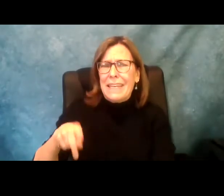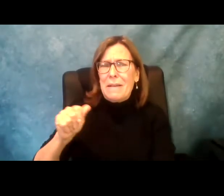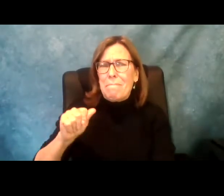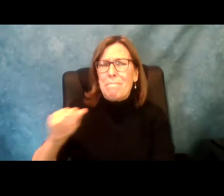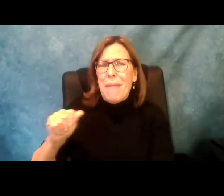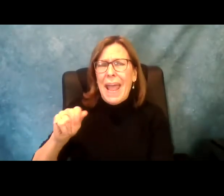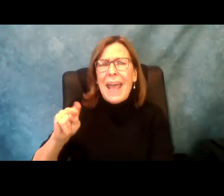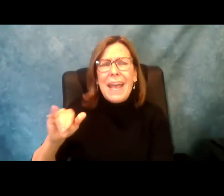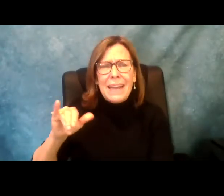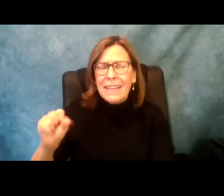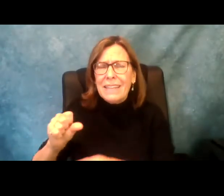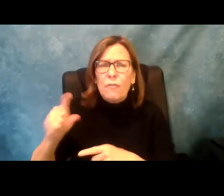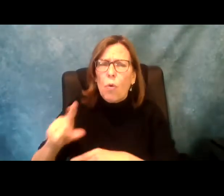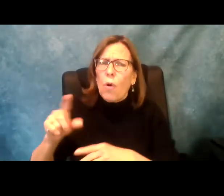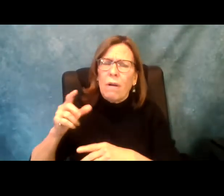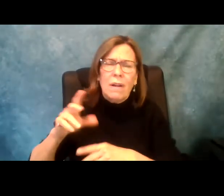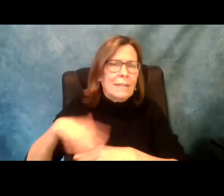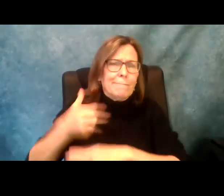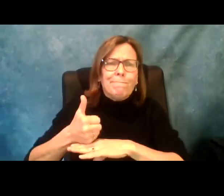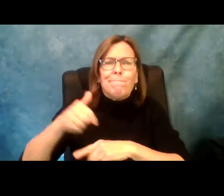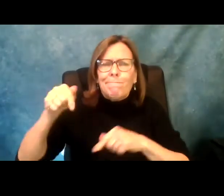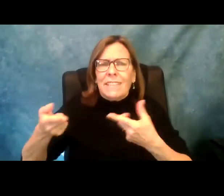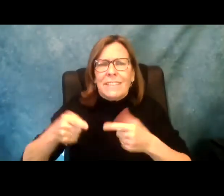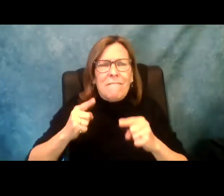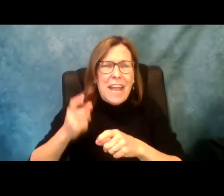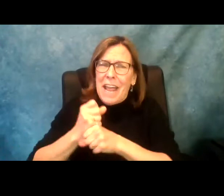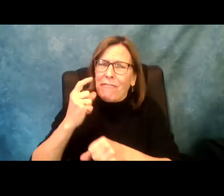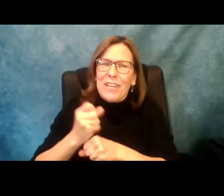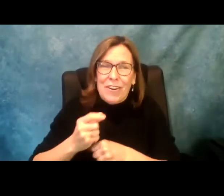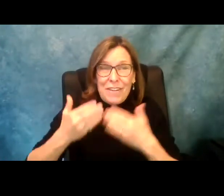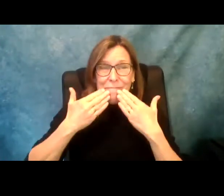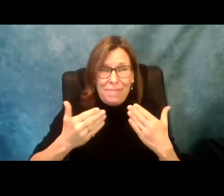you for all that you do. And thank you, of